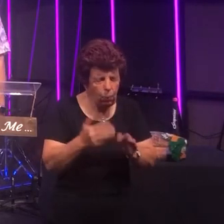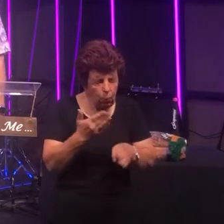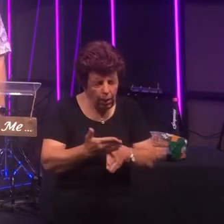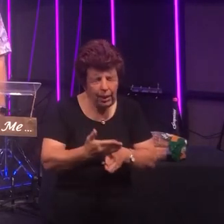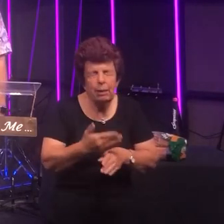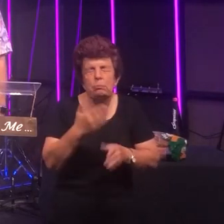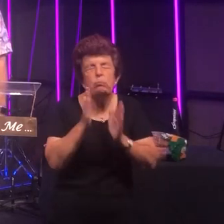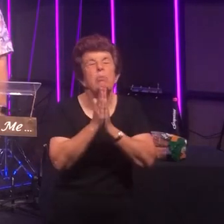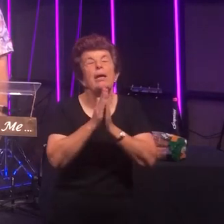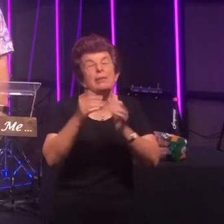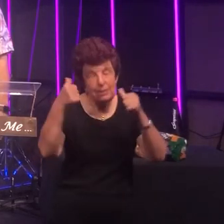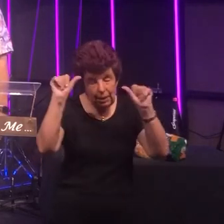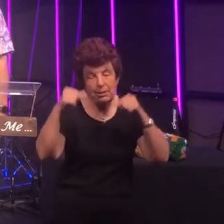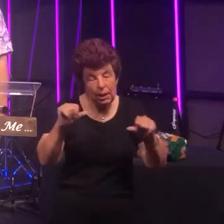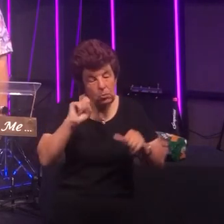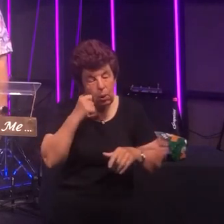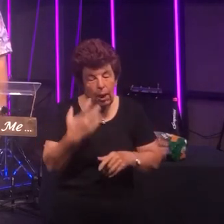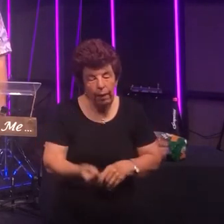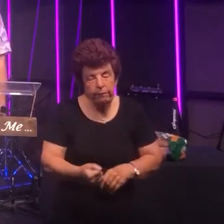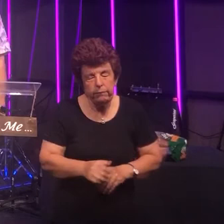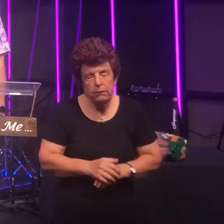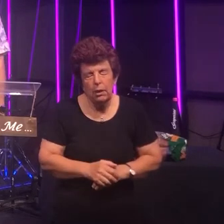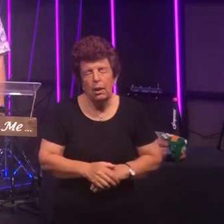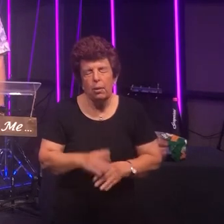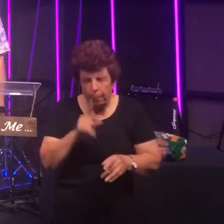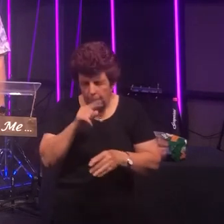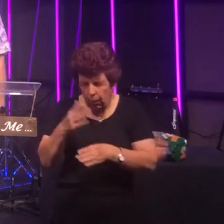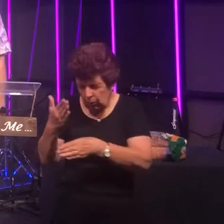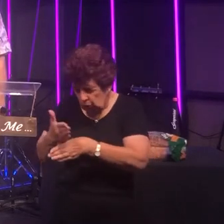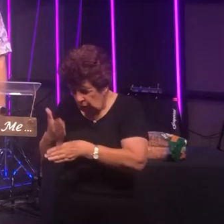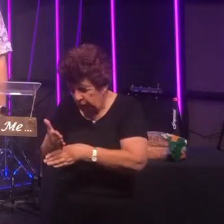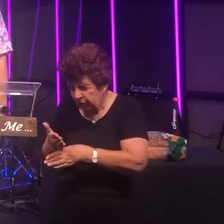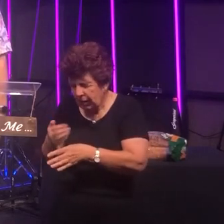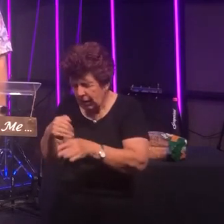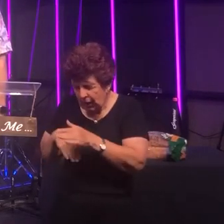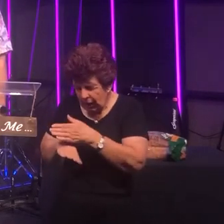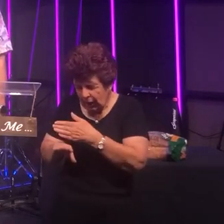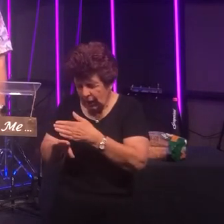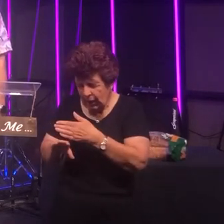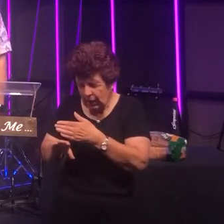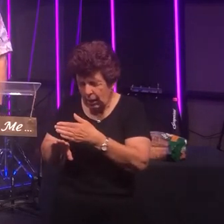successful! Lord for those who are serving on the front lines in medical